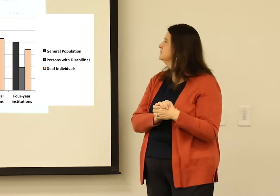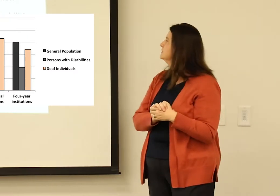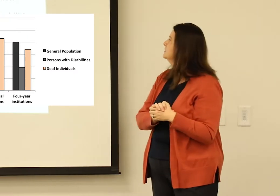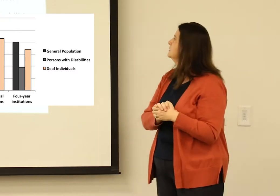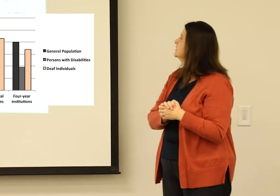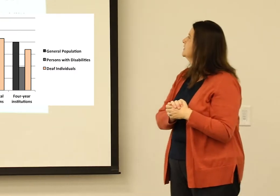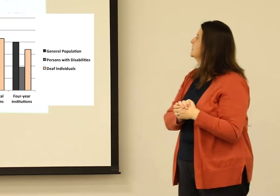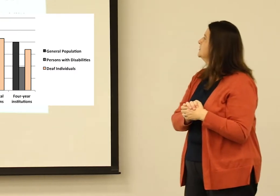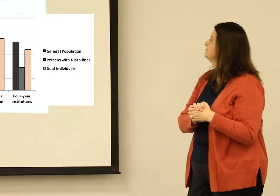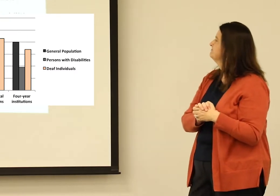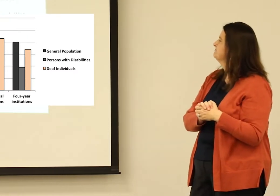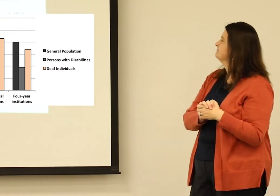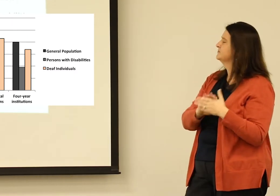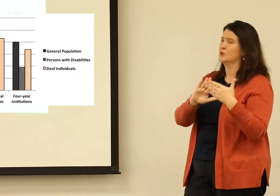So you notice a few things right off the bat.